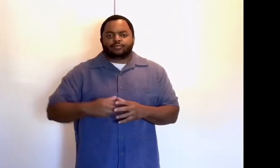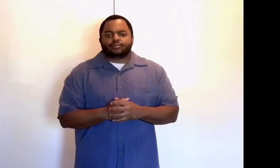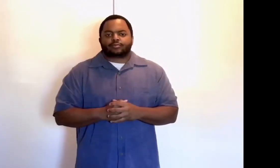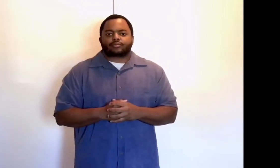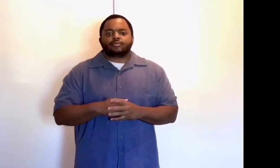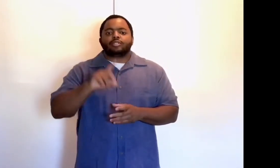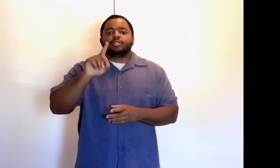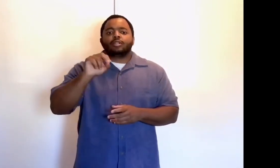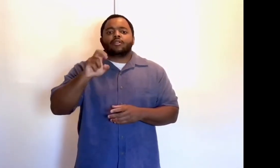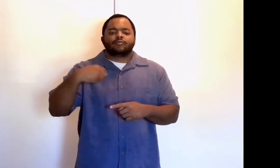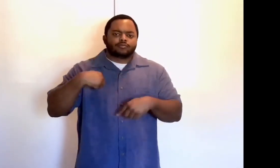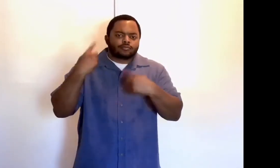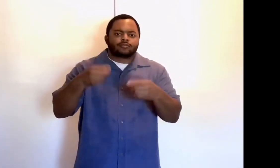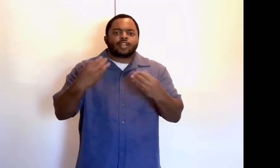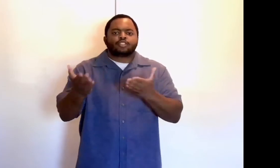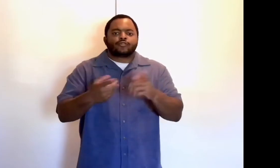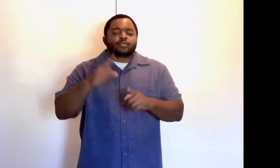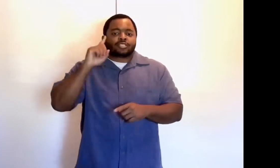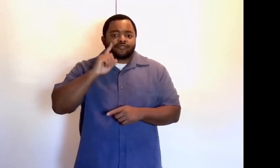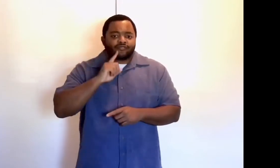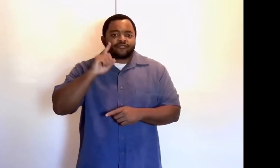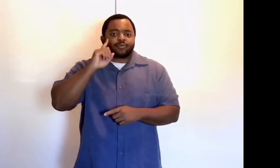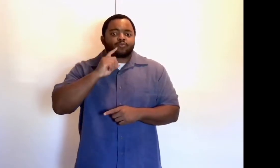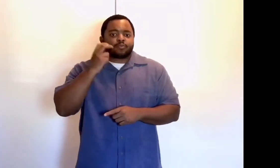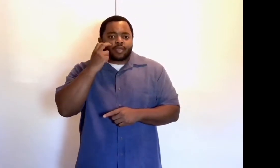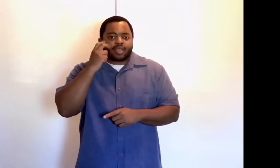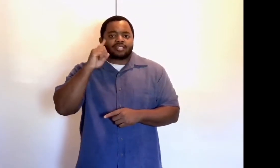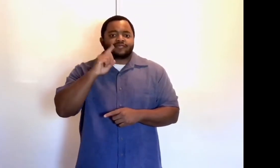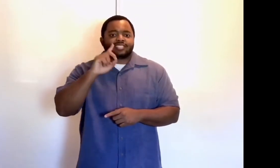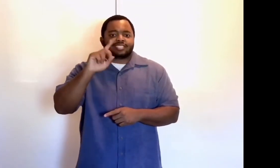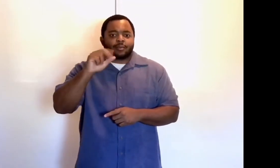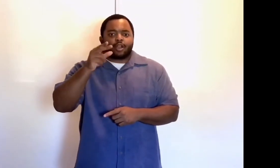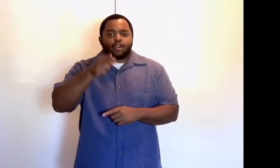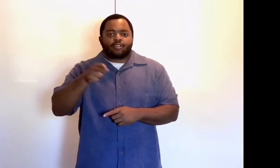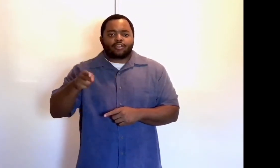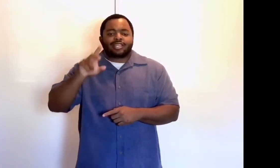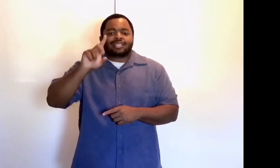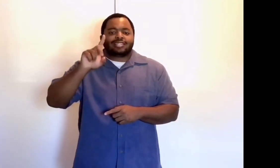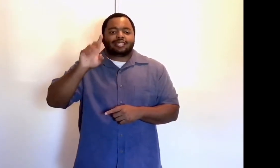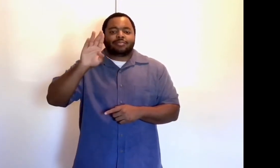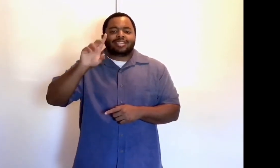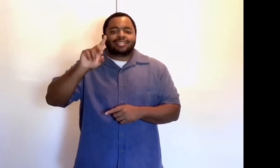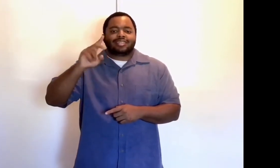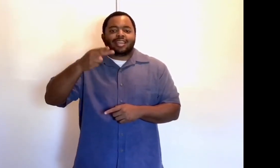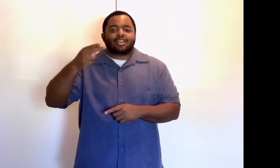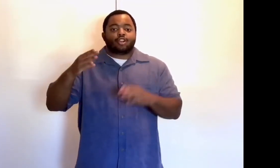DOVE has been providing the Colorado Deaf, DeafBlind, DeafDisabled and Hard of Hearing (DDBDDHH)